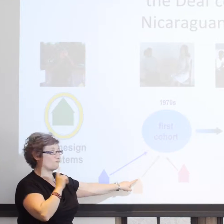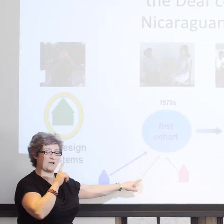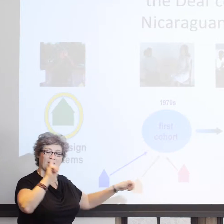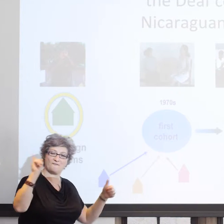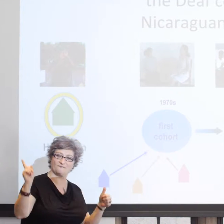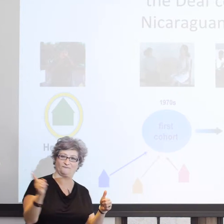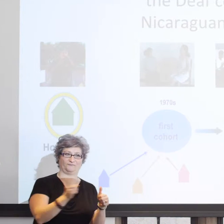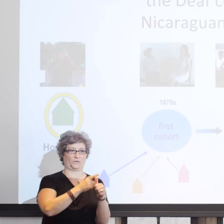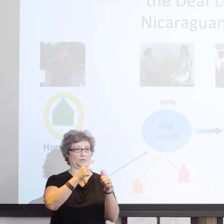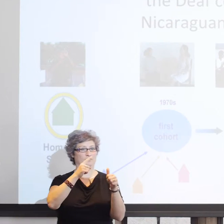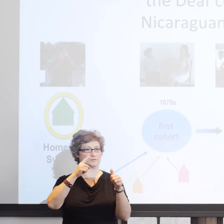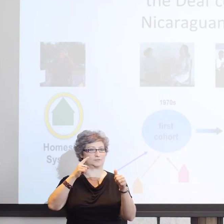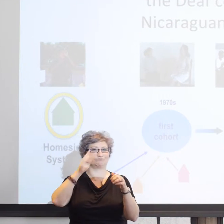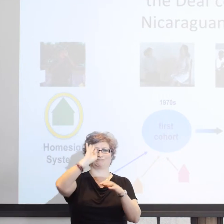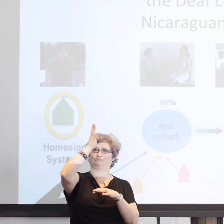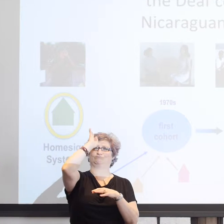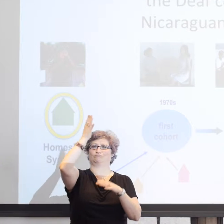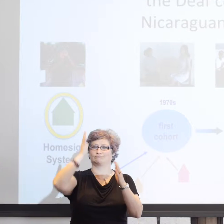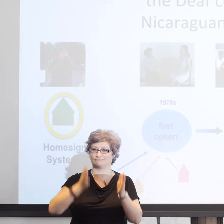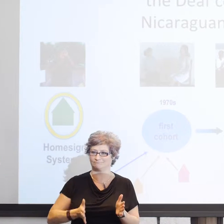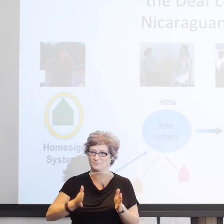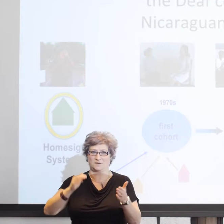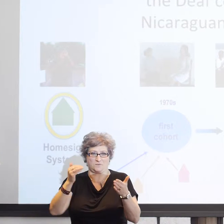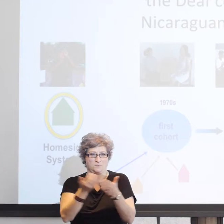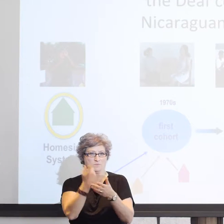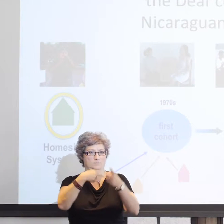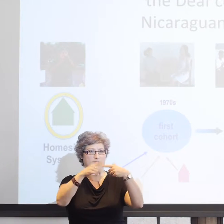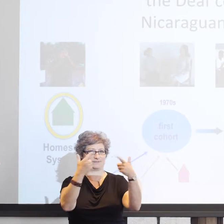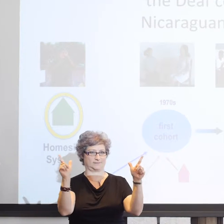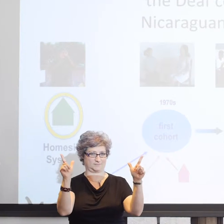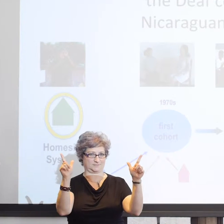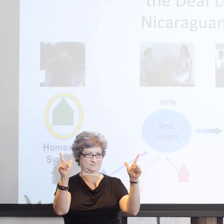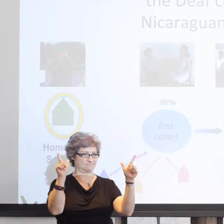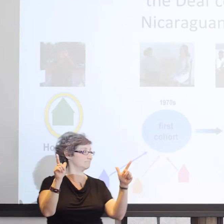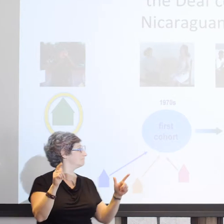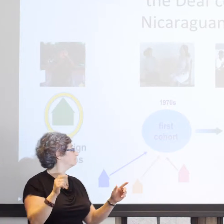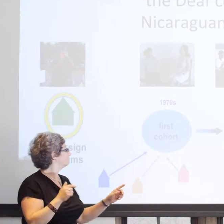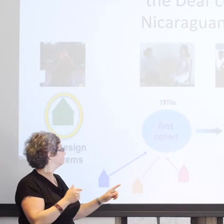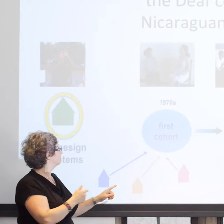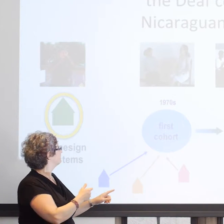they form a CODA identity. Now I already talked about how that CODA identity